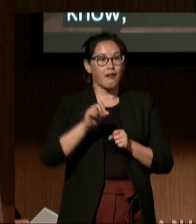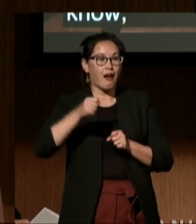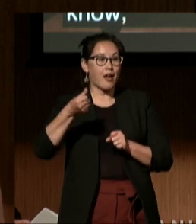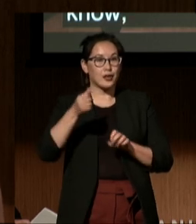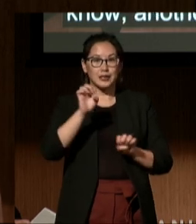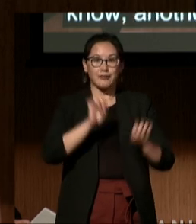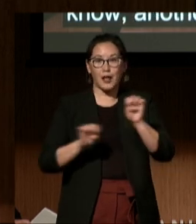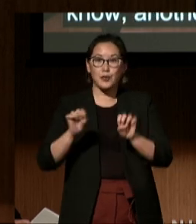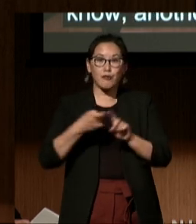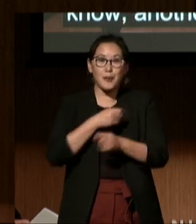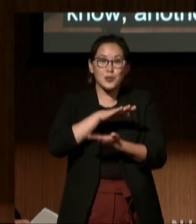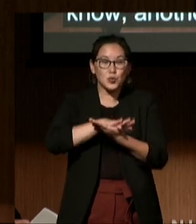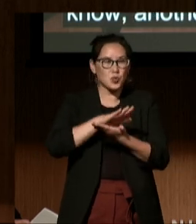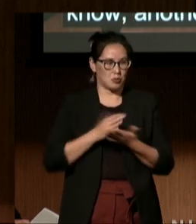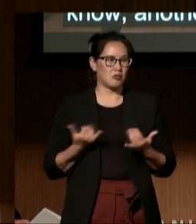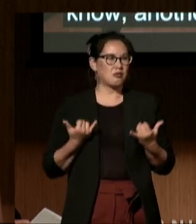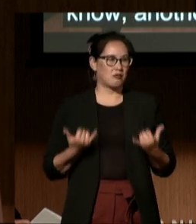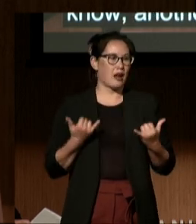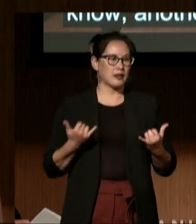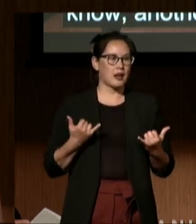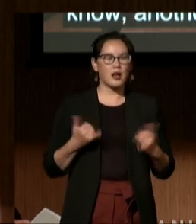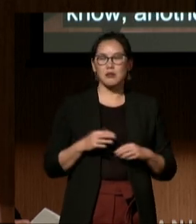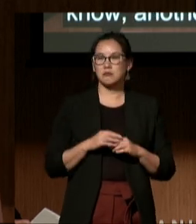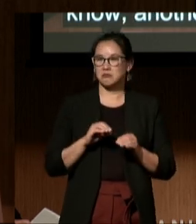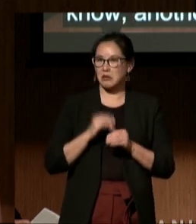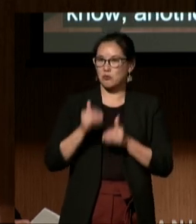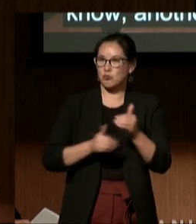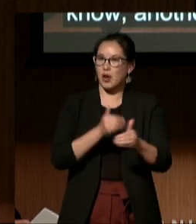he's actually in the process of receiving his IEE,